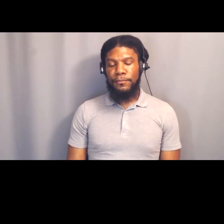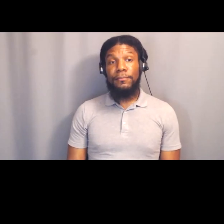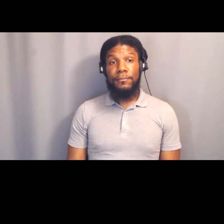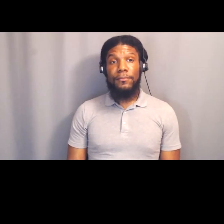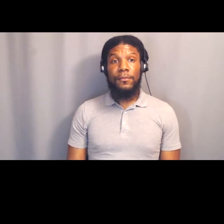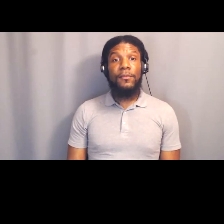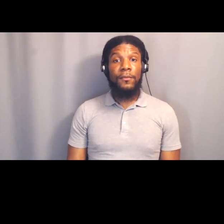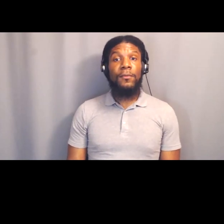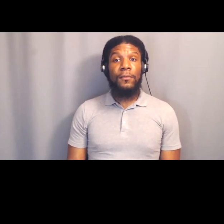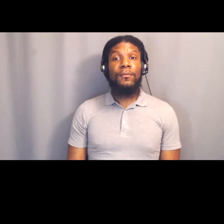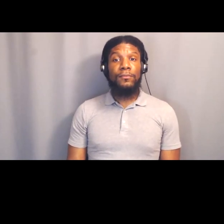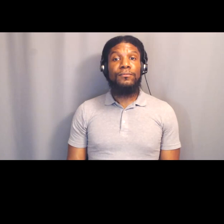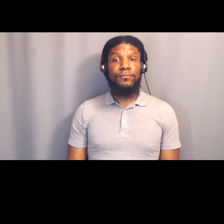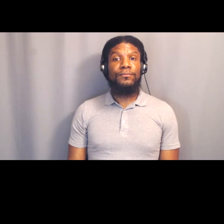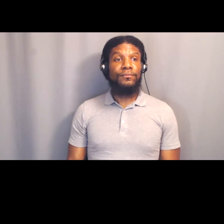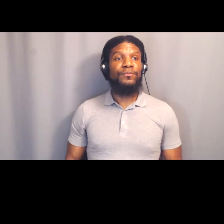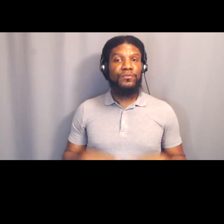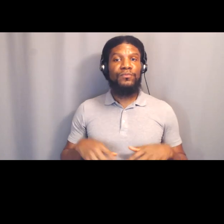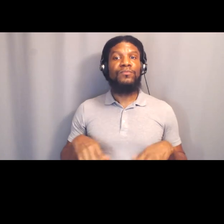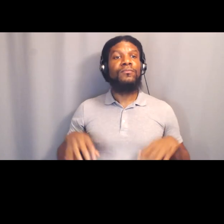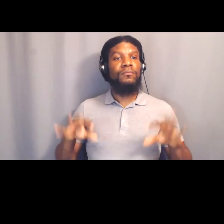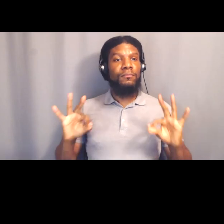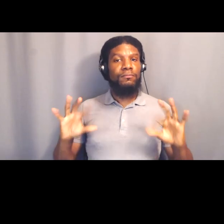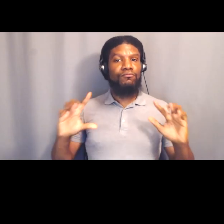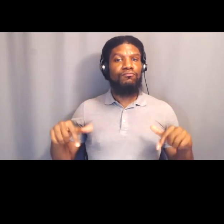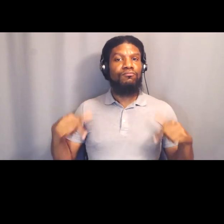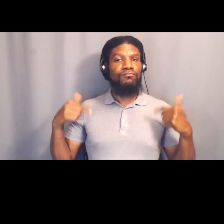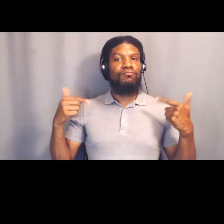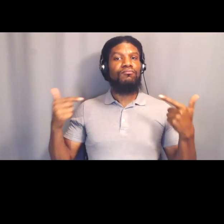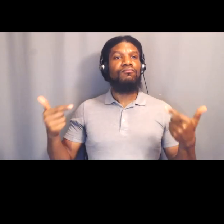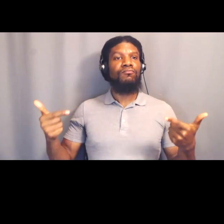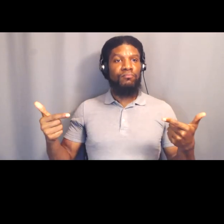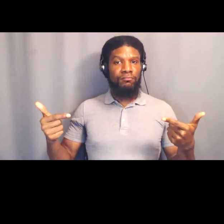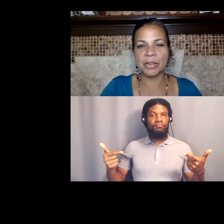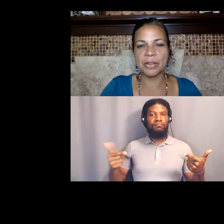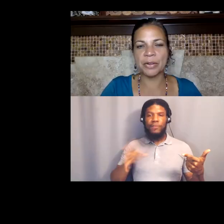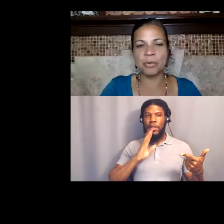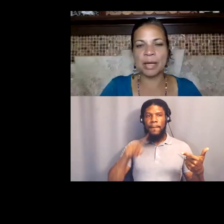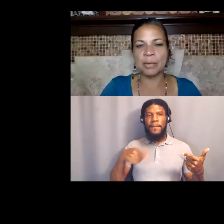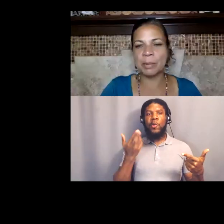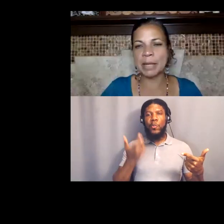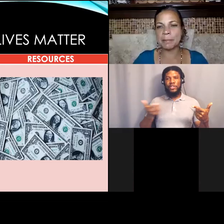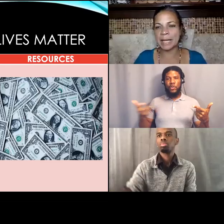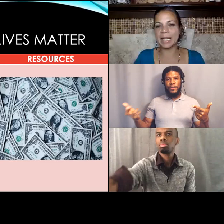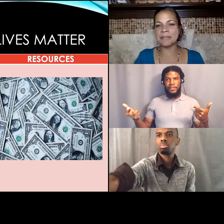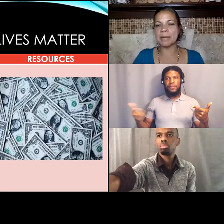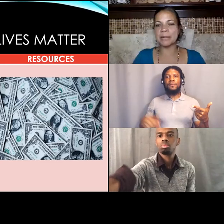Third, we do wanna talk about resources. And the third way we make Black Lives Matter,